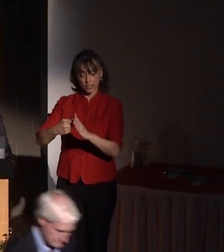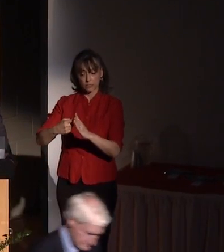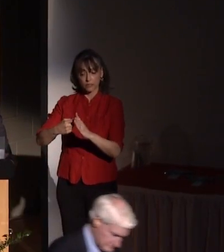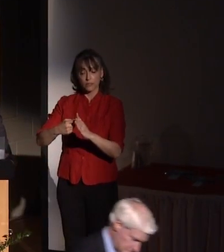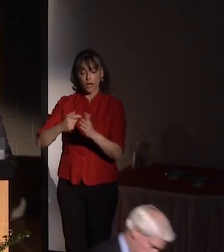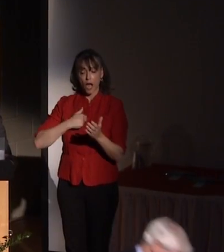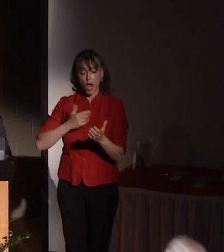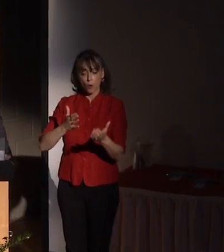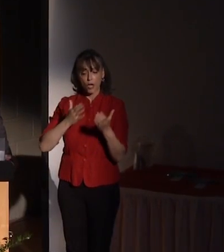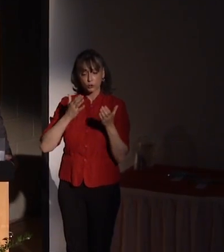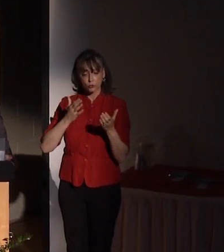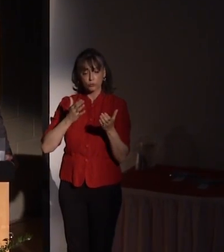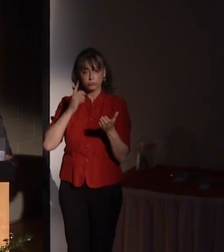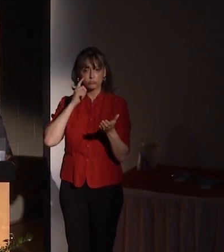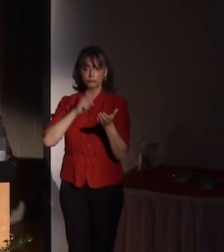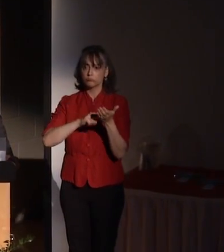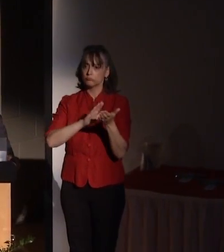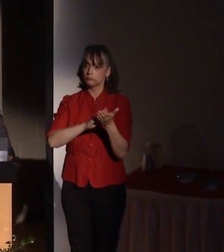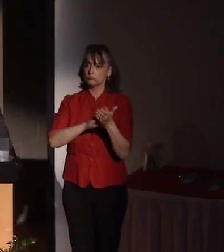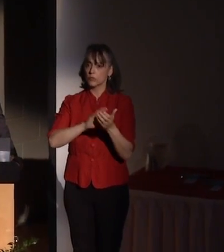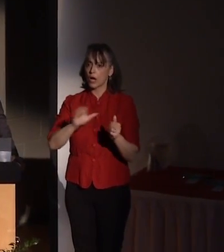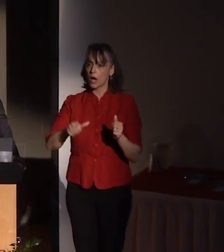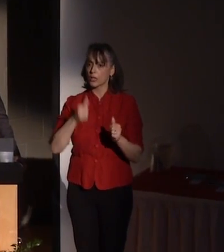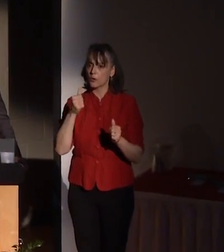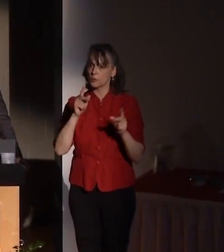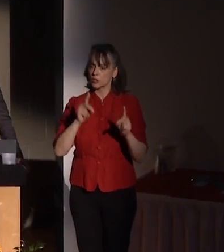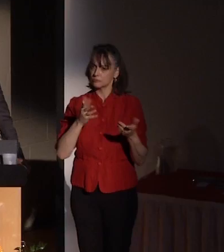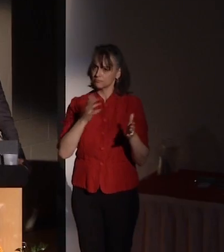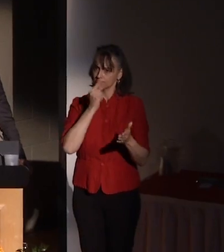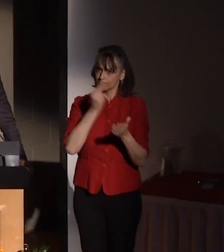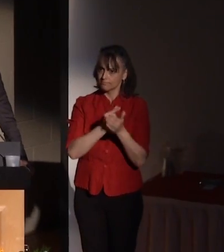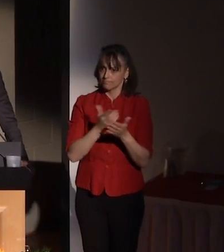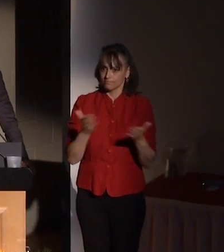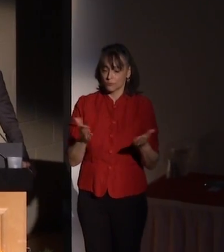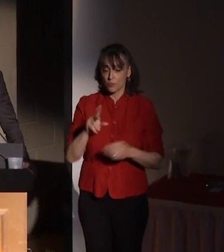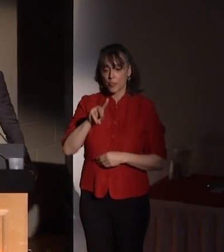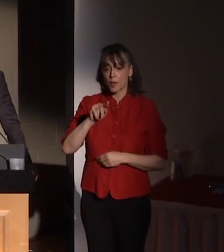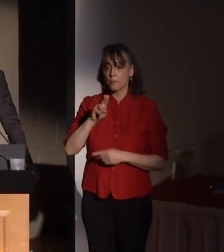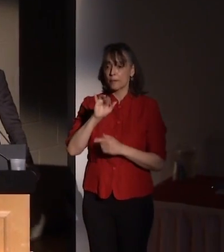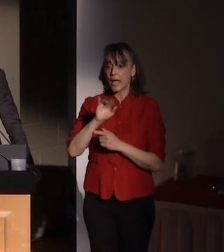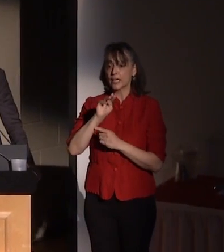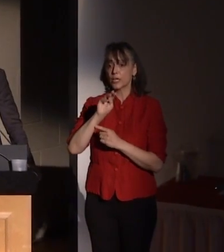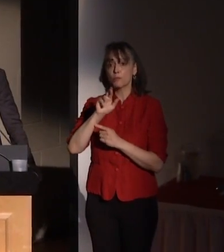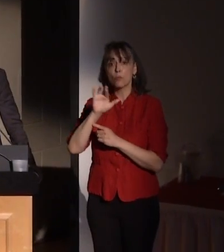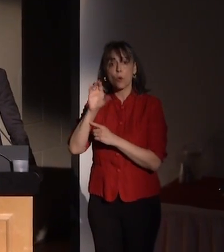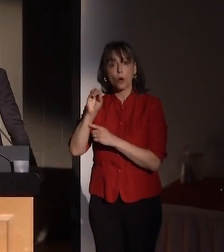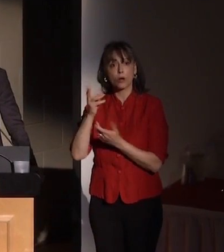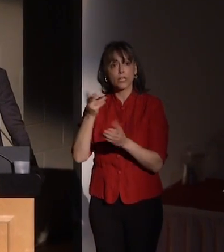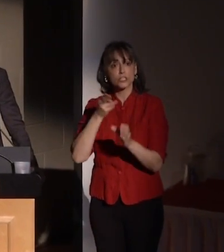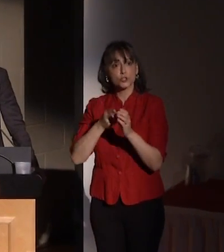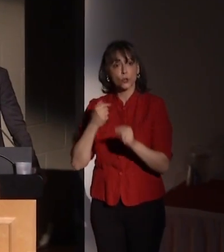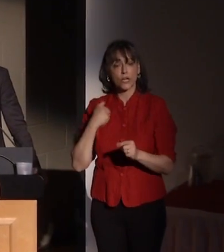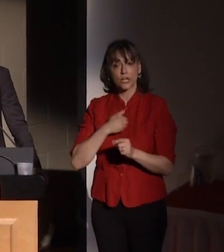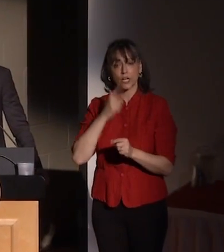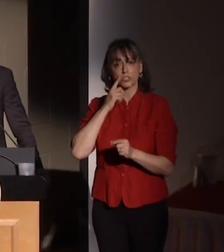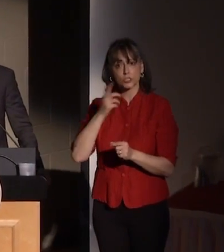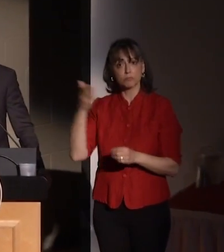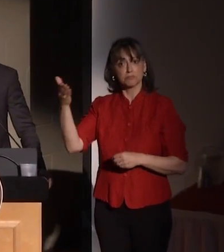acknowledge another alumna of our innovation Hall of fame. Patty Moore has joined us, a recipient of 2012.